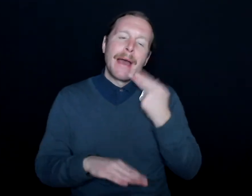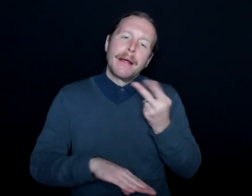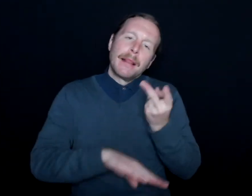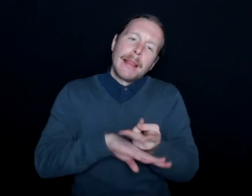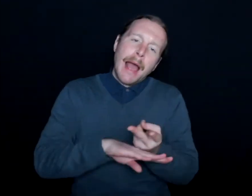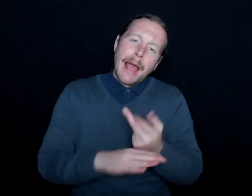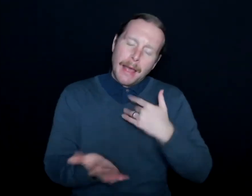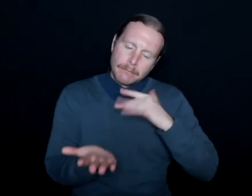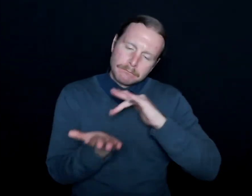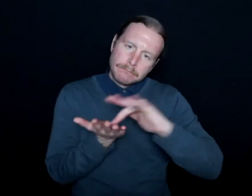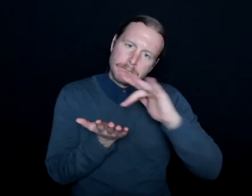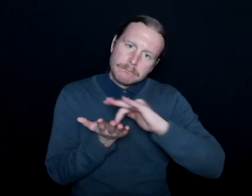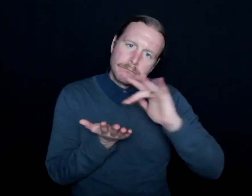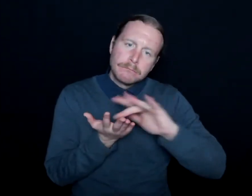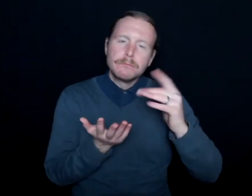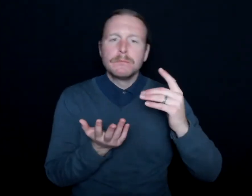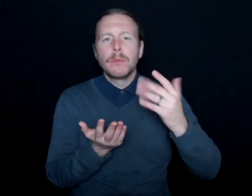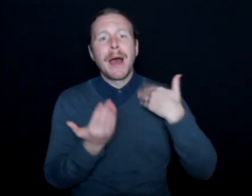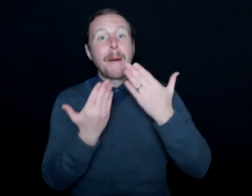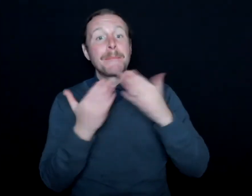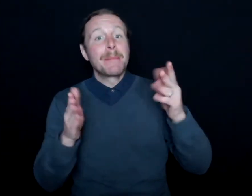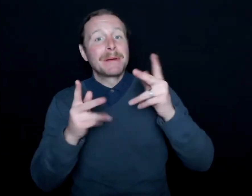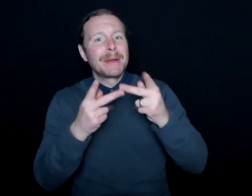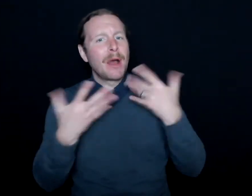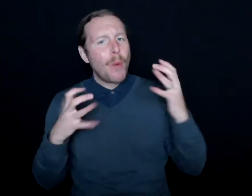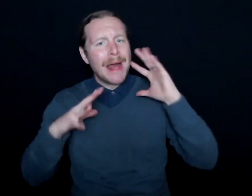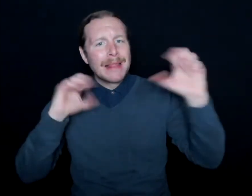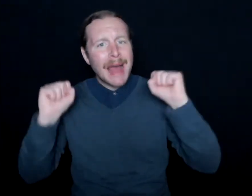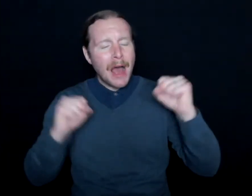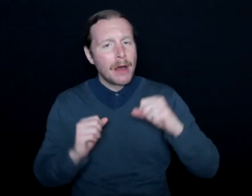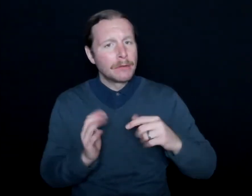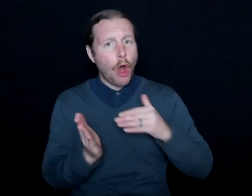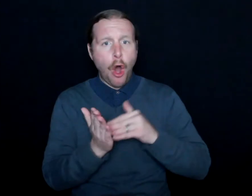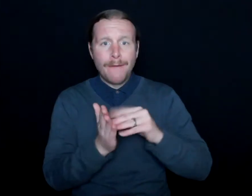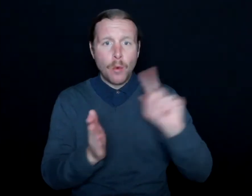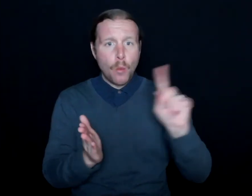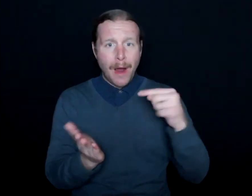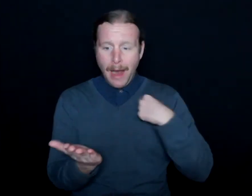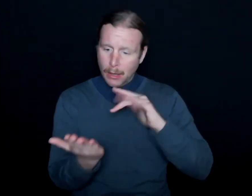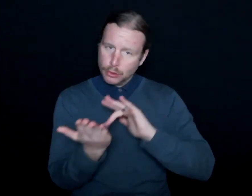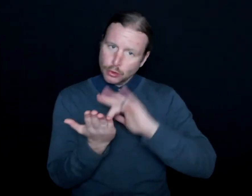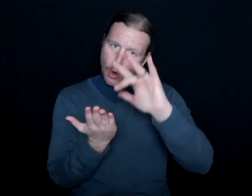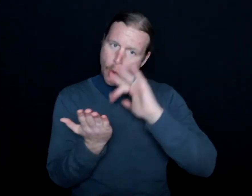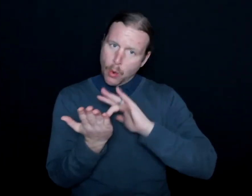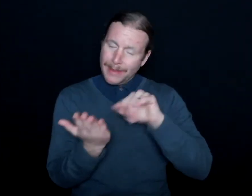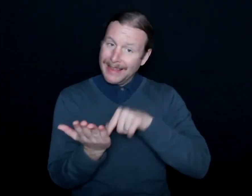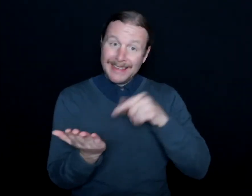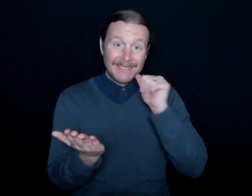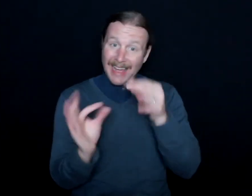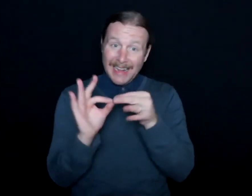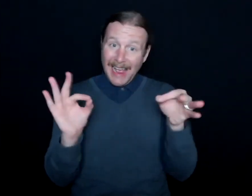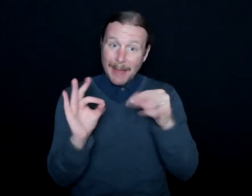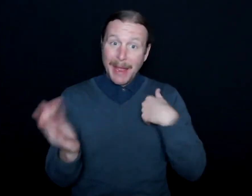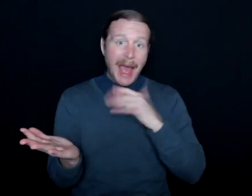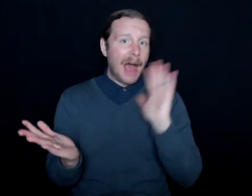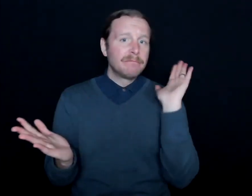I'm in a public place and I don't want to be loud. There are so many instances where I'll just scroll through. If a video's not captioned, I won't even look at it.